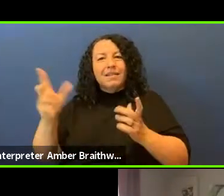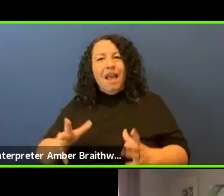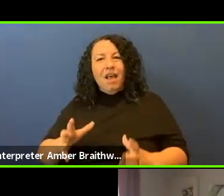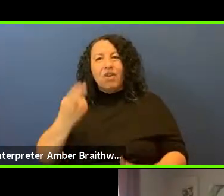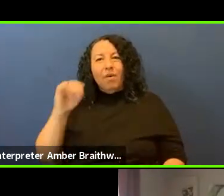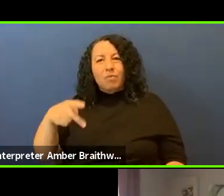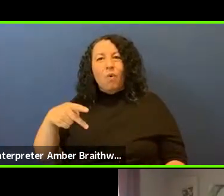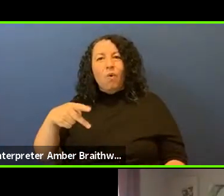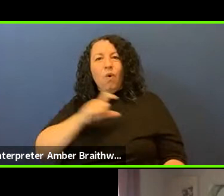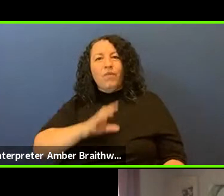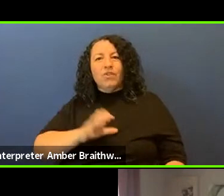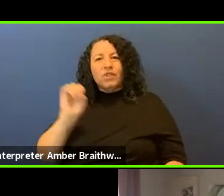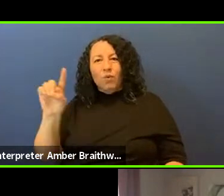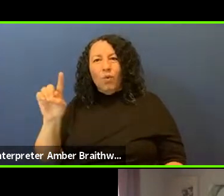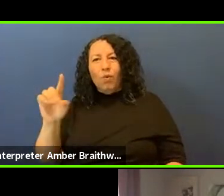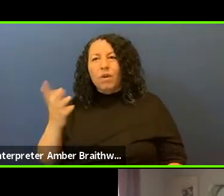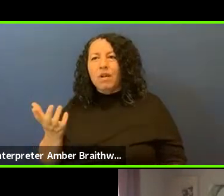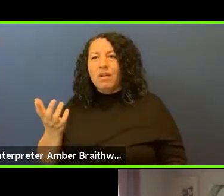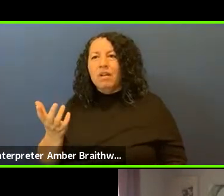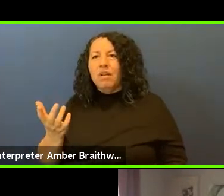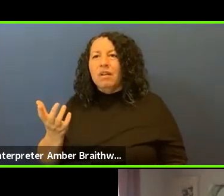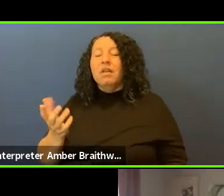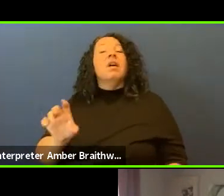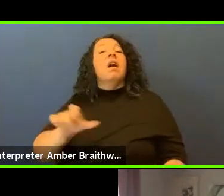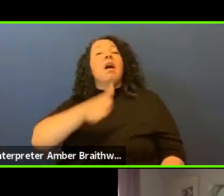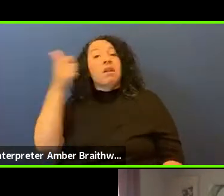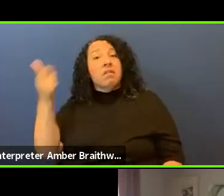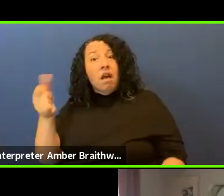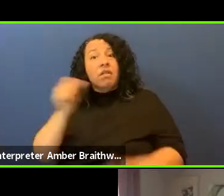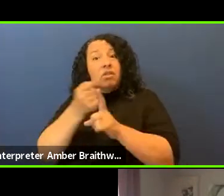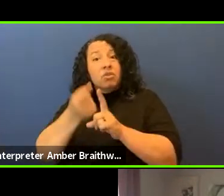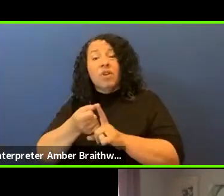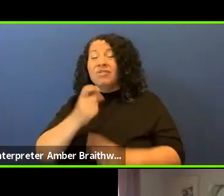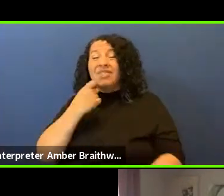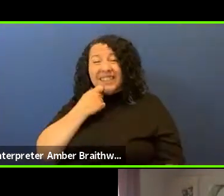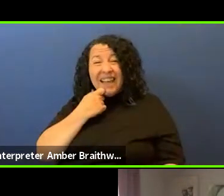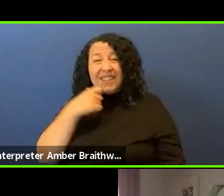And then another incident, and this is all just in the last three weeks, this is